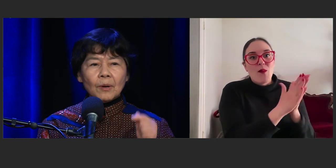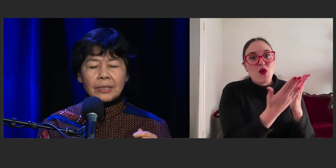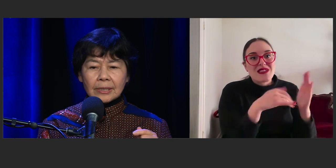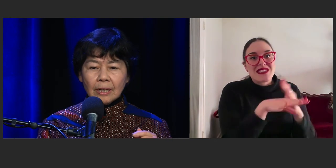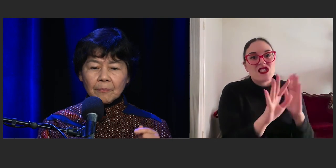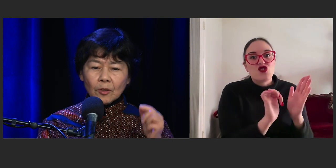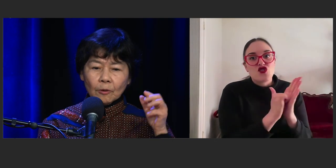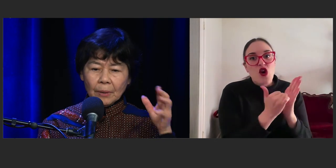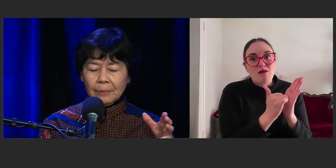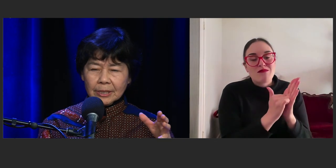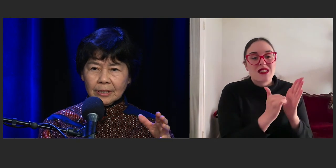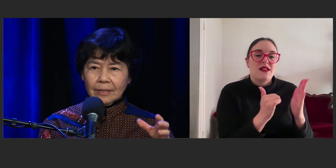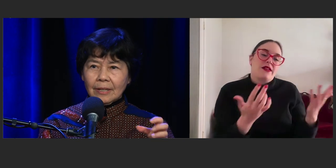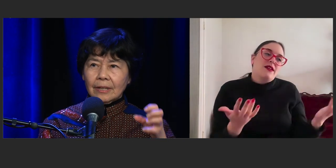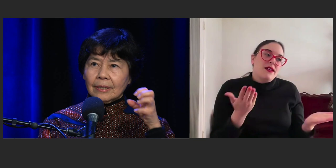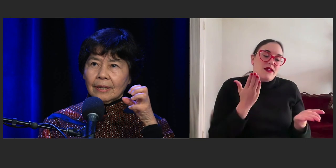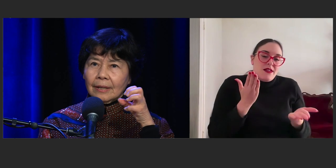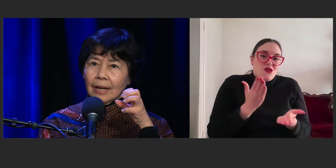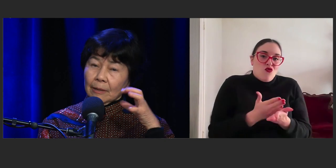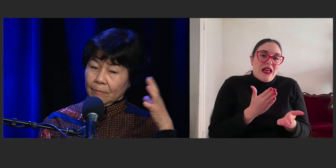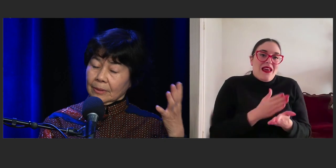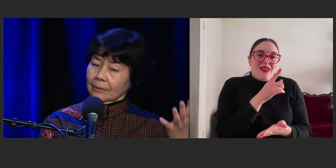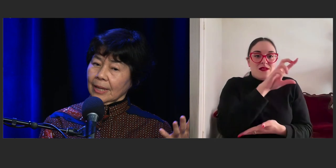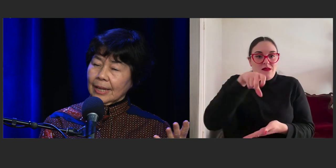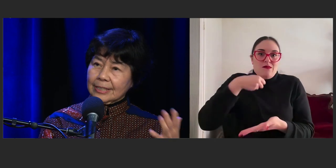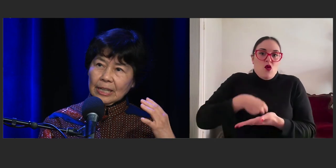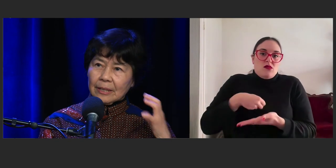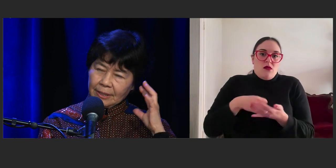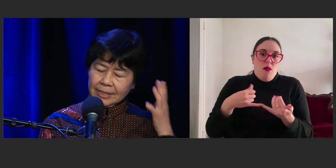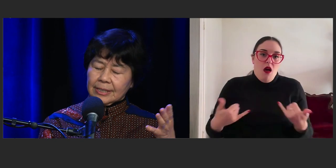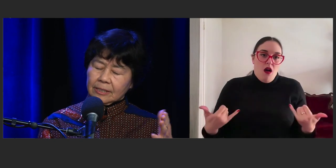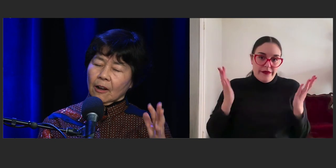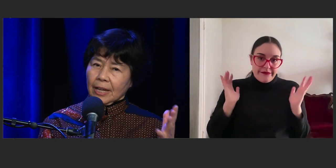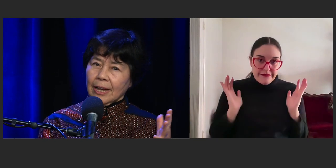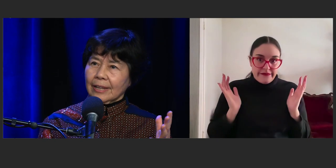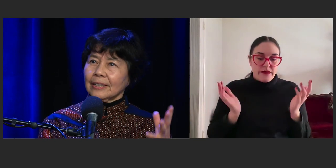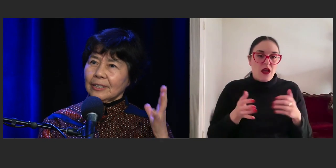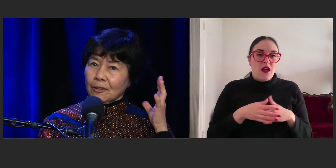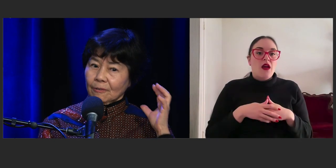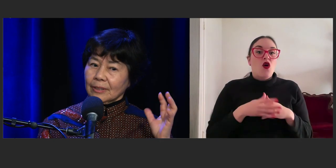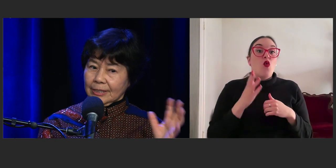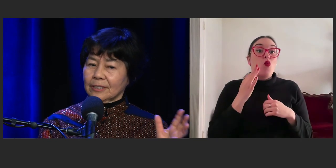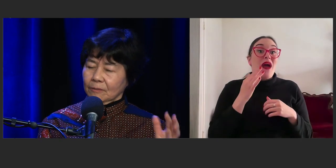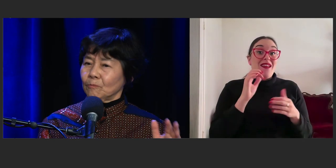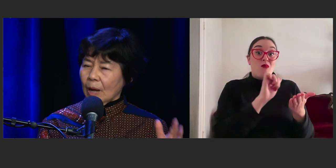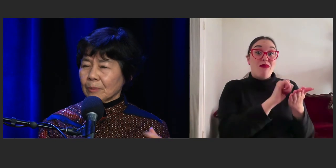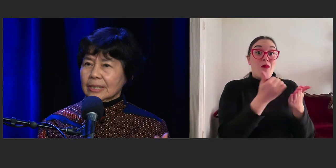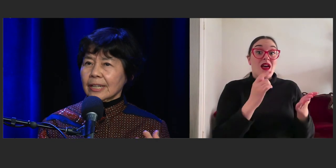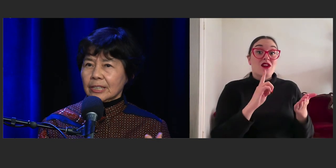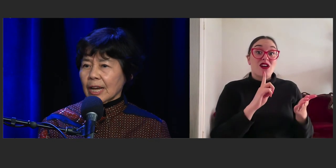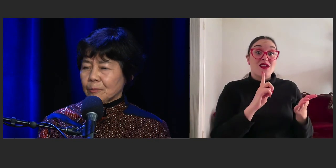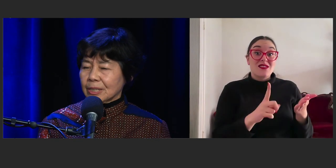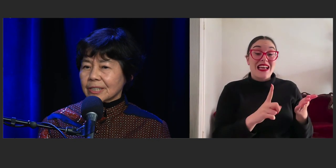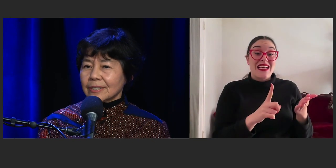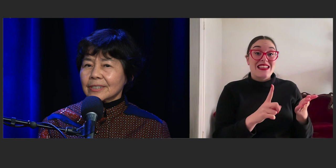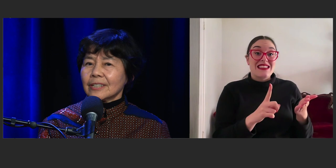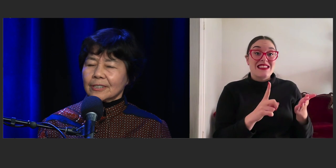once your publisher says, "Okay, I'm gonna take it to acquisitions."